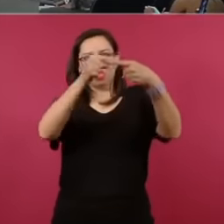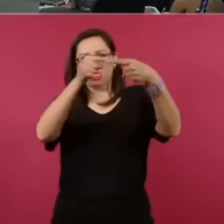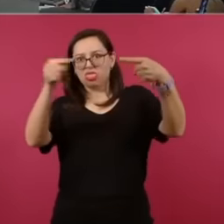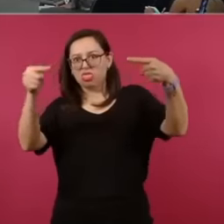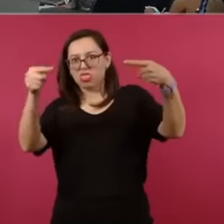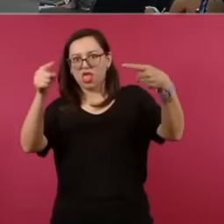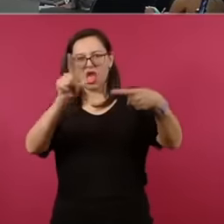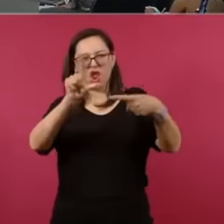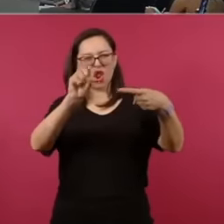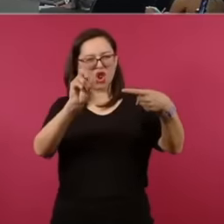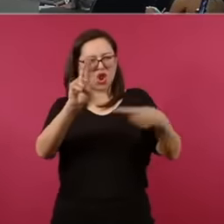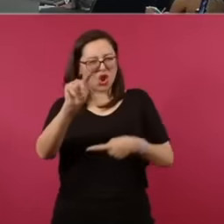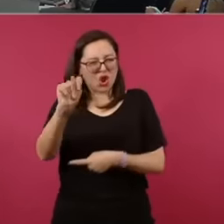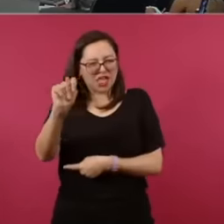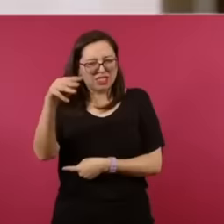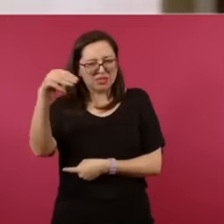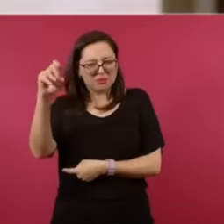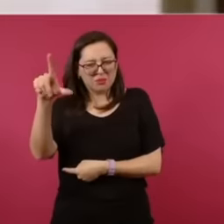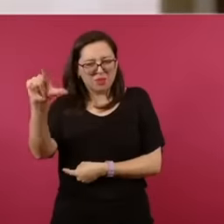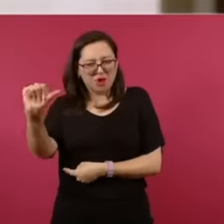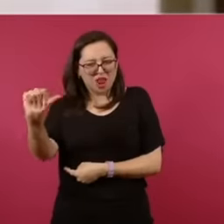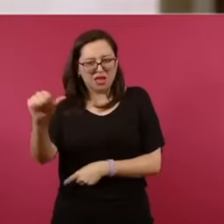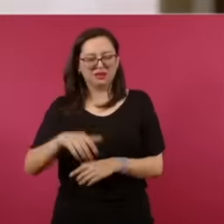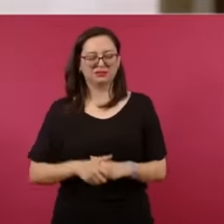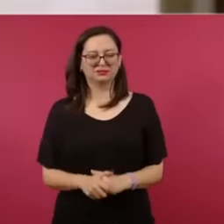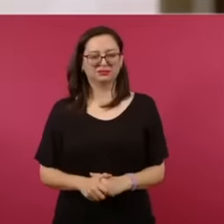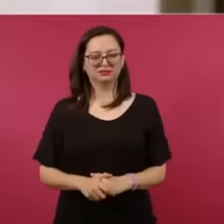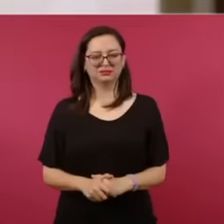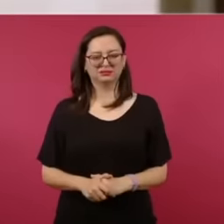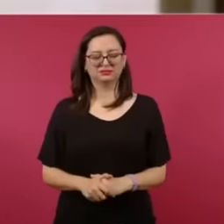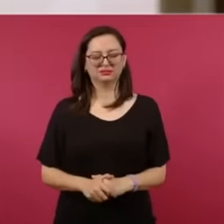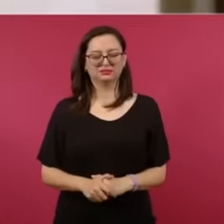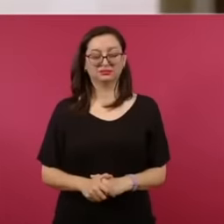outstanding, but anyway, now